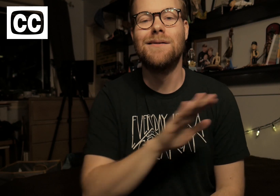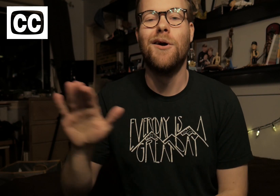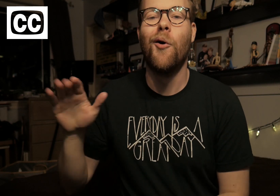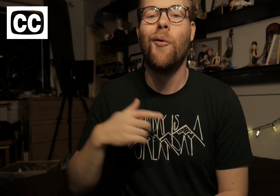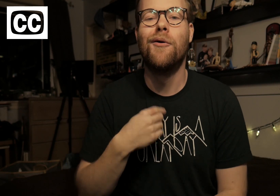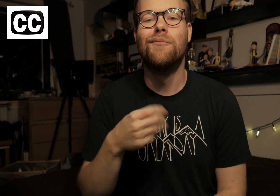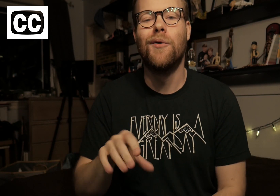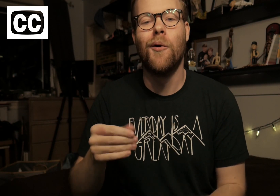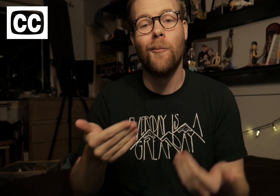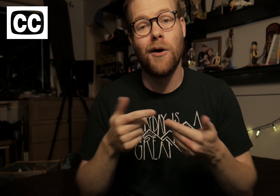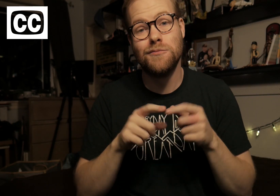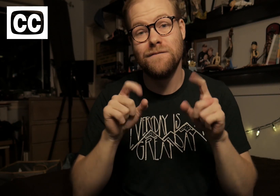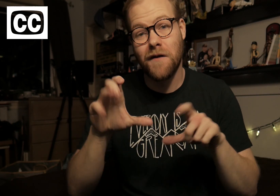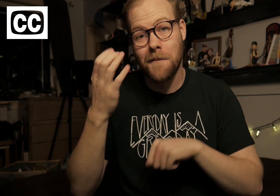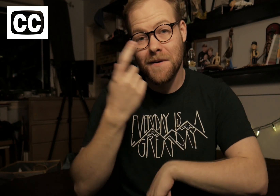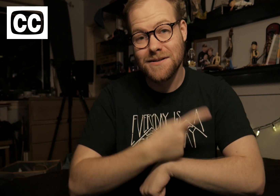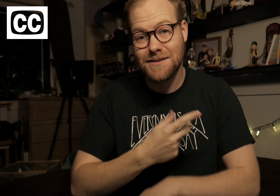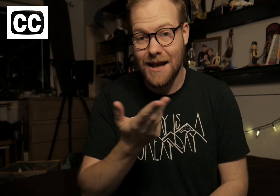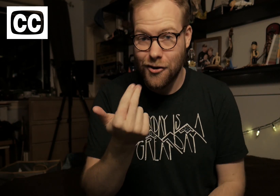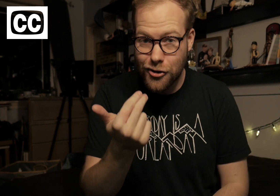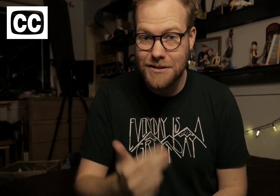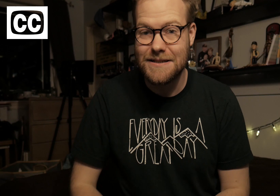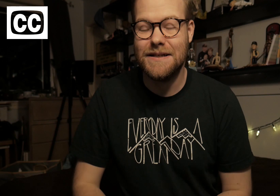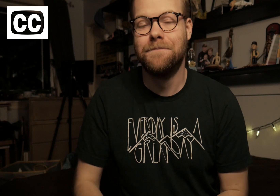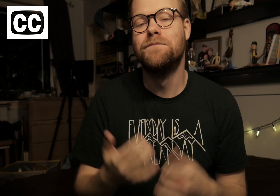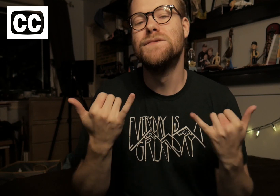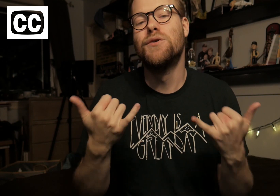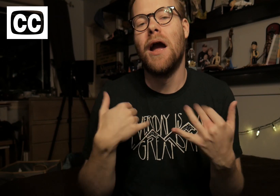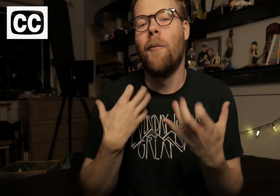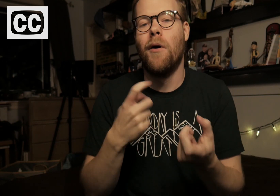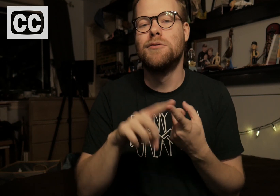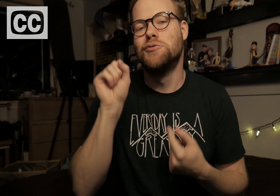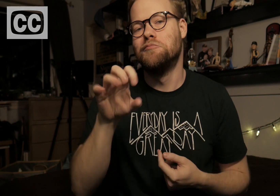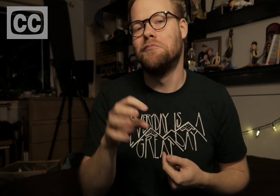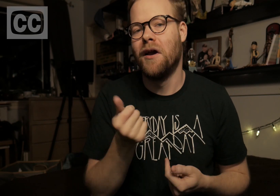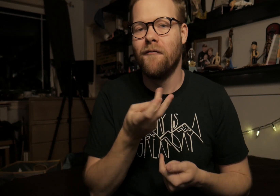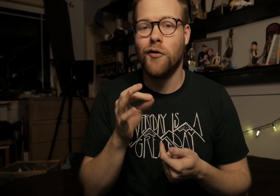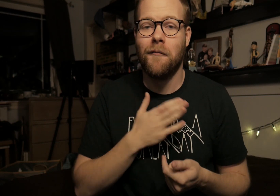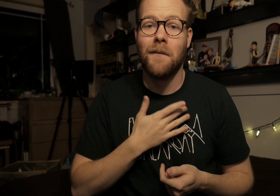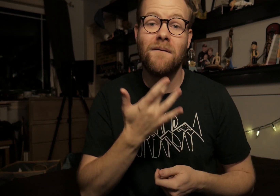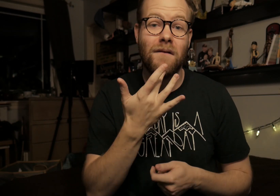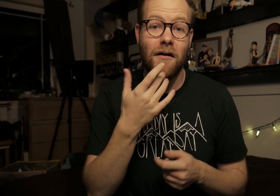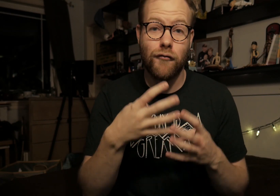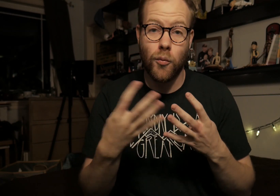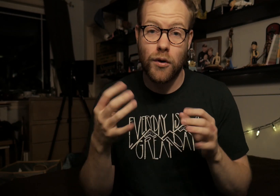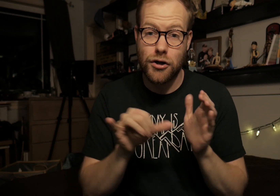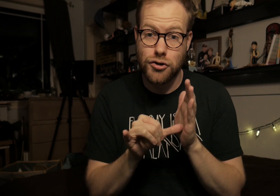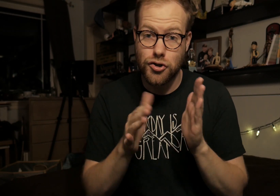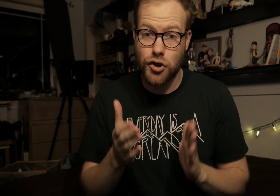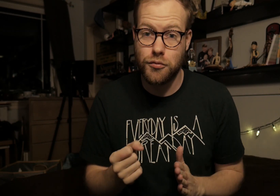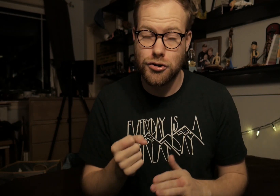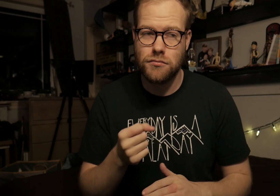Hello, I'm Rogan and welcome to Vlogmas day 13. Today, I want to tell you a few of my favorite queer YouTubers.